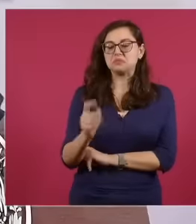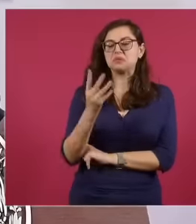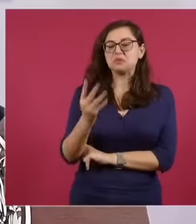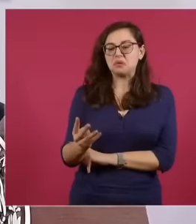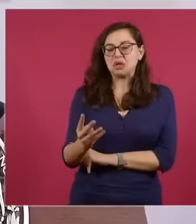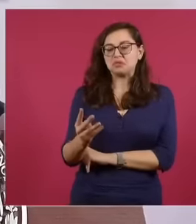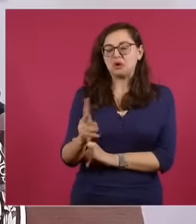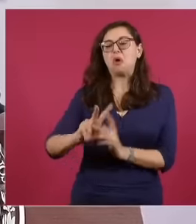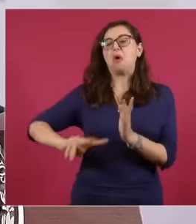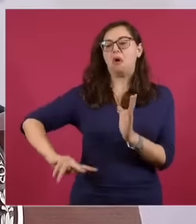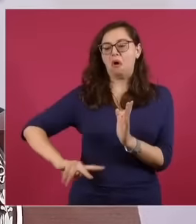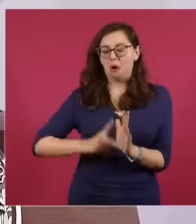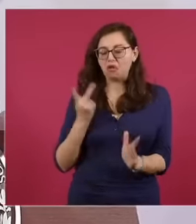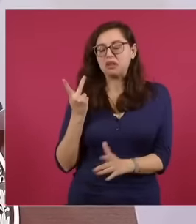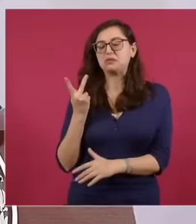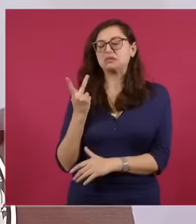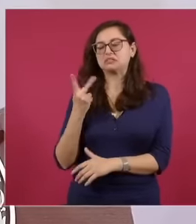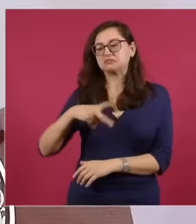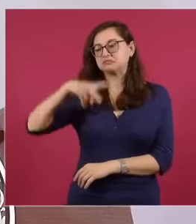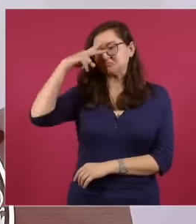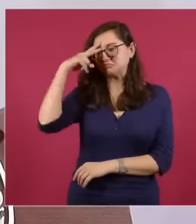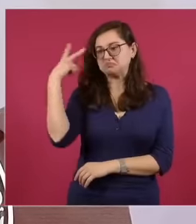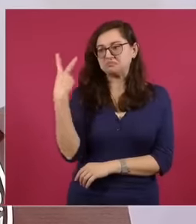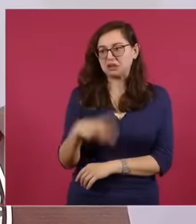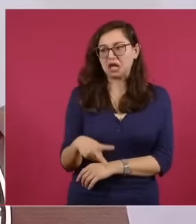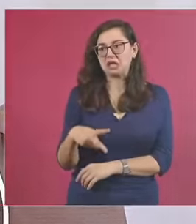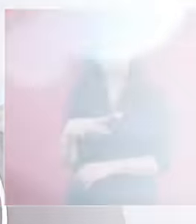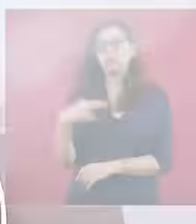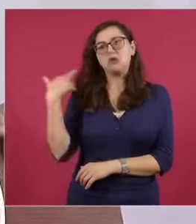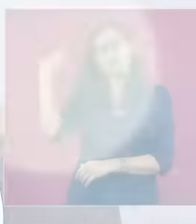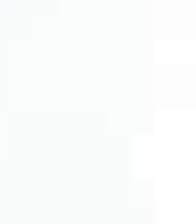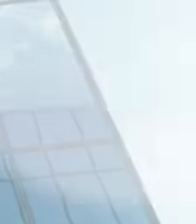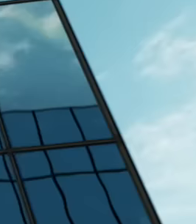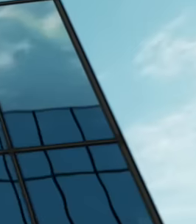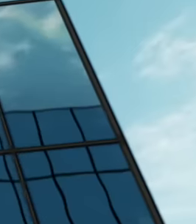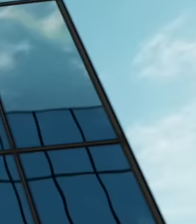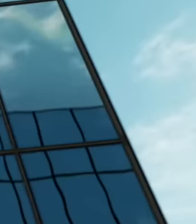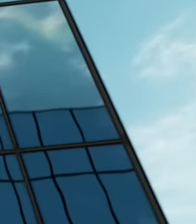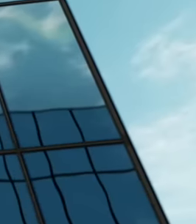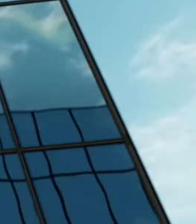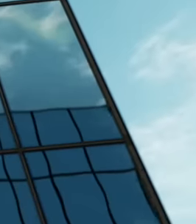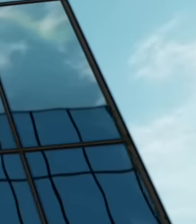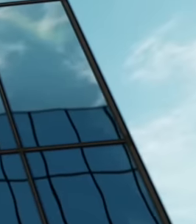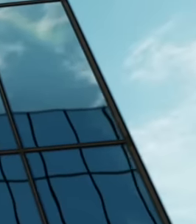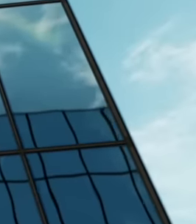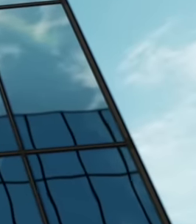National Palace, the president of Mexico clarified that bilateral relations will continue with both